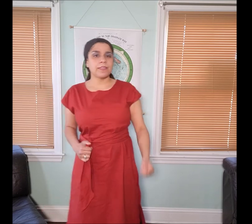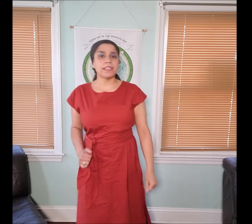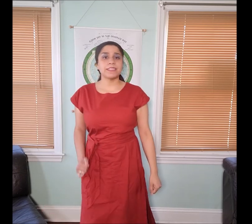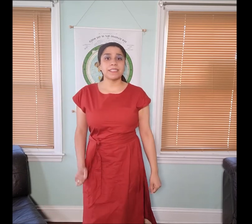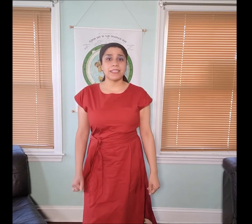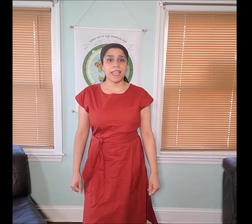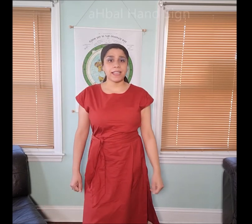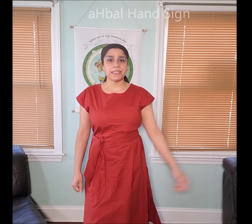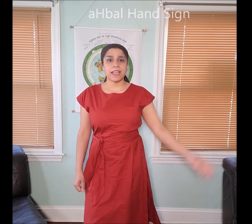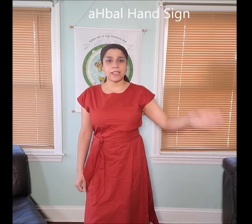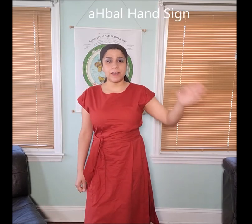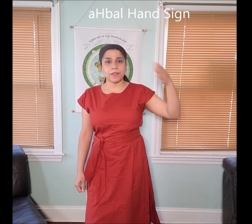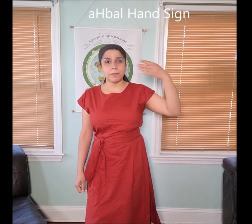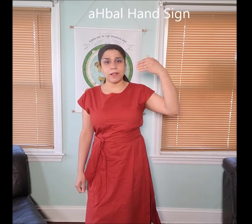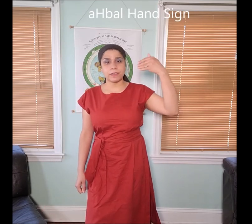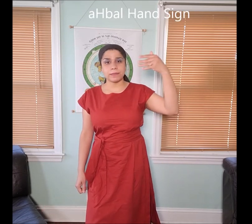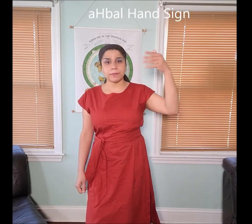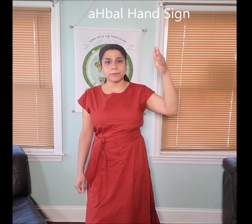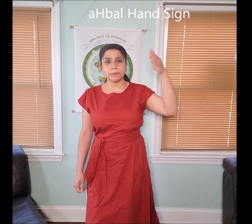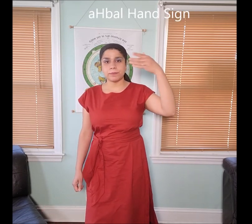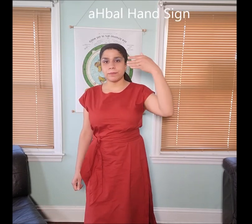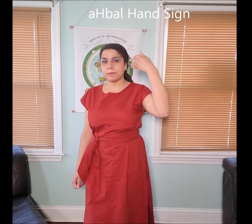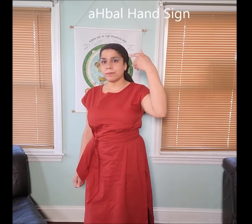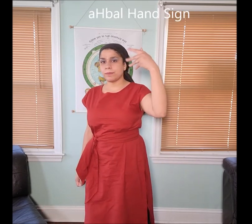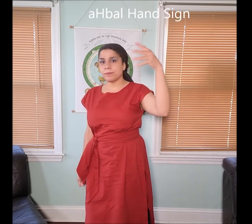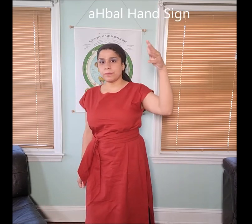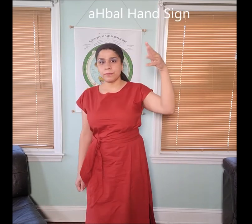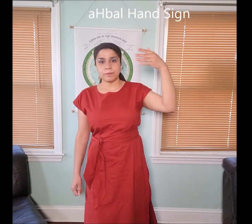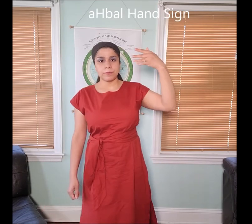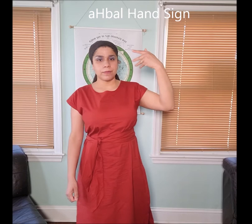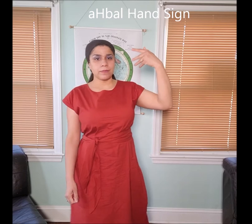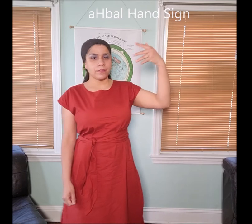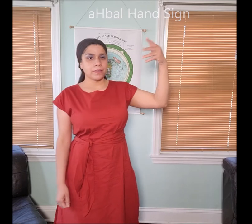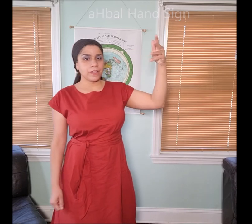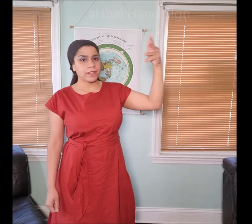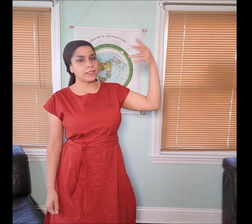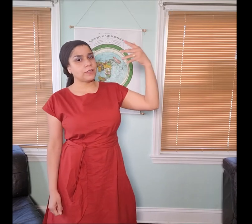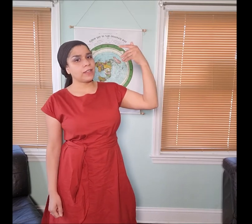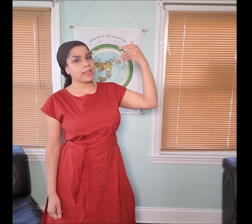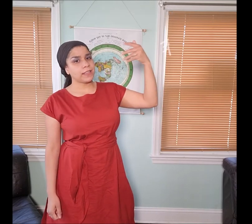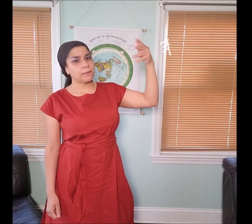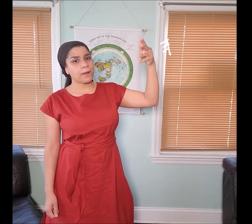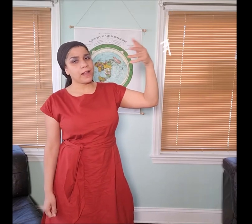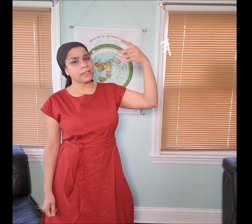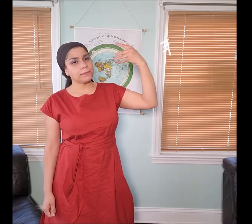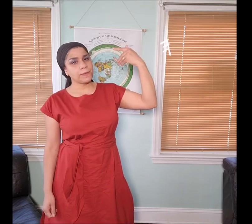This is the hand sign of the “𐤄 ahbal” symbol, does it look like the "𐤄 ahbal" symbol?